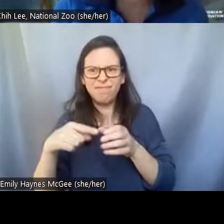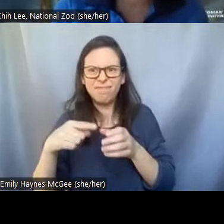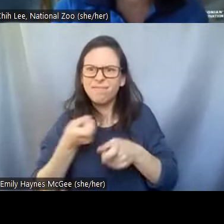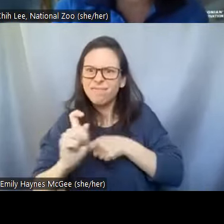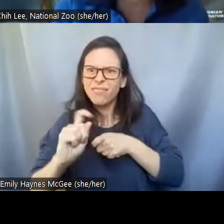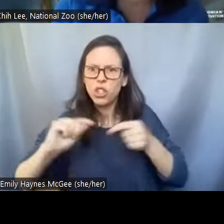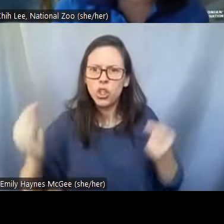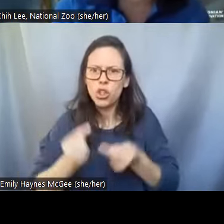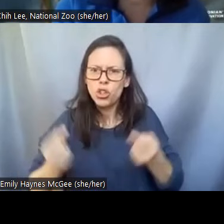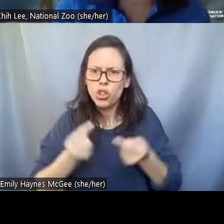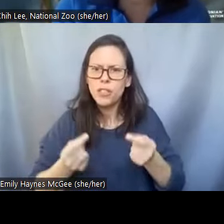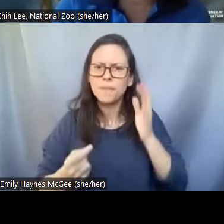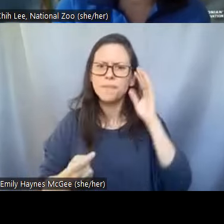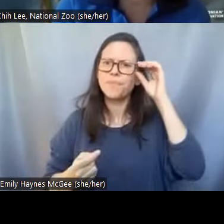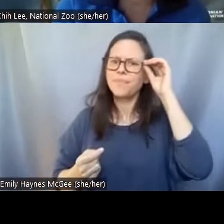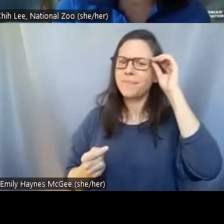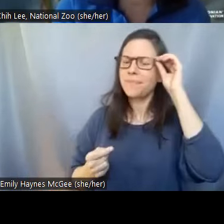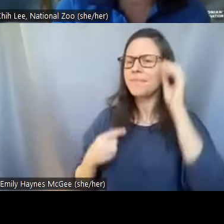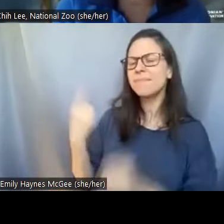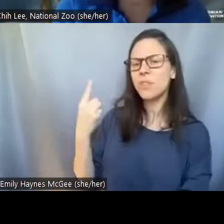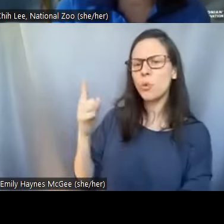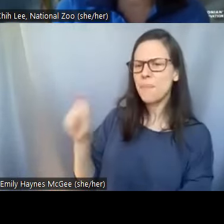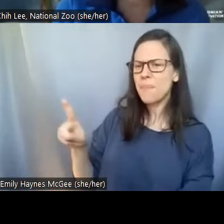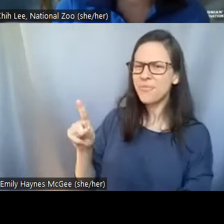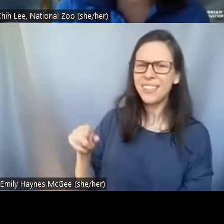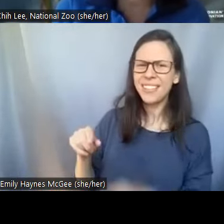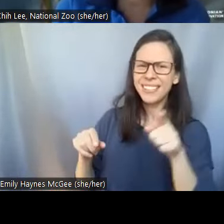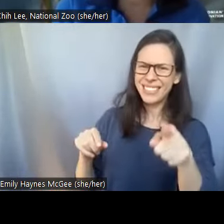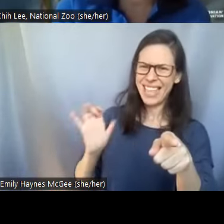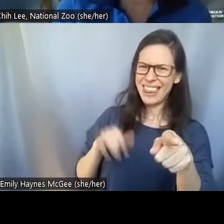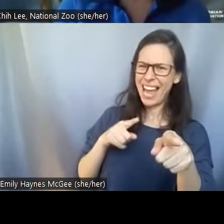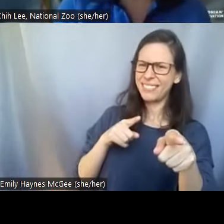kebabs were in what kind of um liquid and that was that protectant so that we don't see